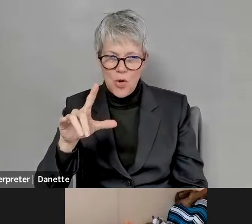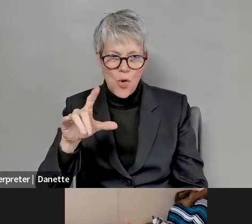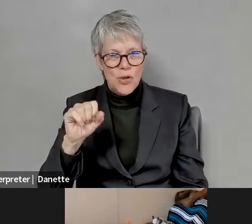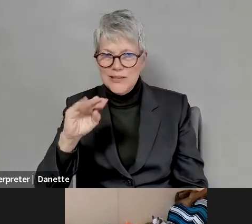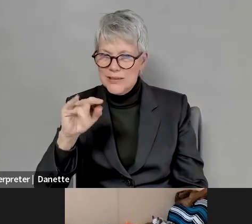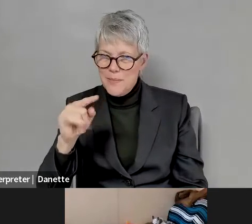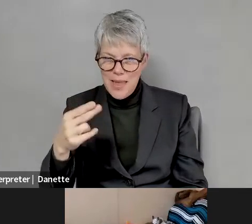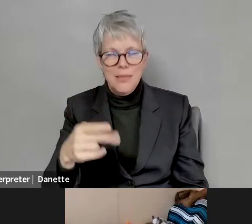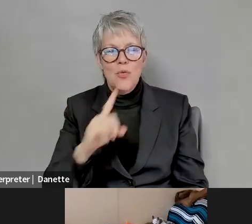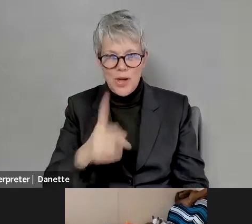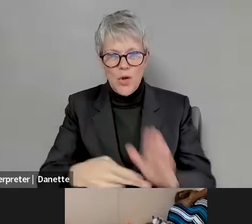Cameron Kempson: I'm. Here to tell me.